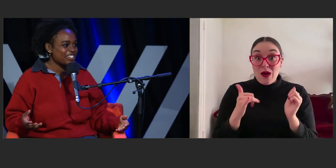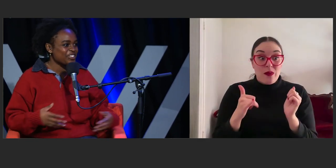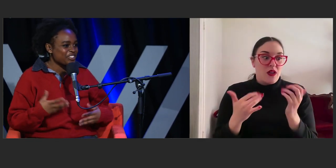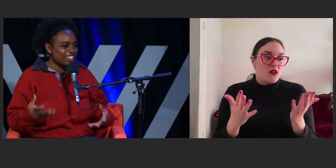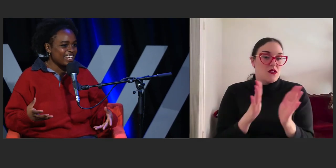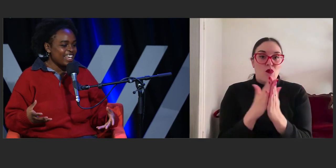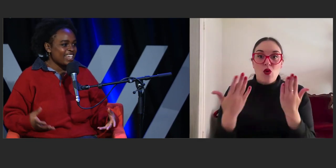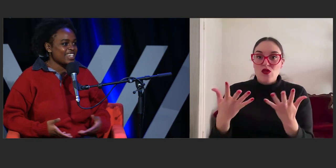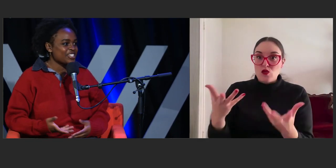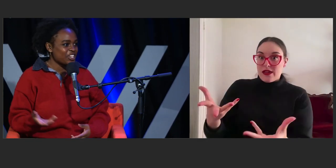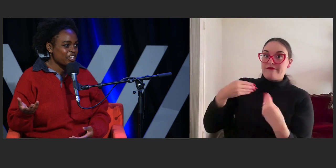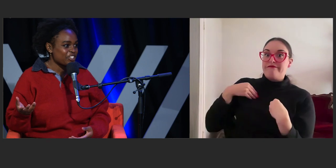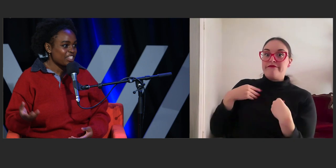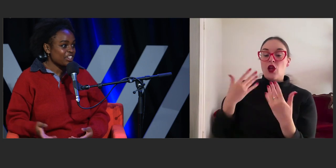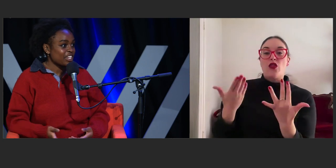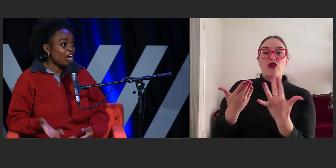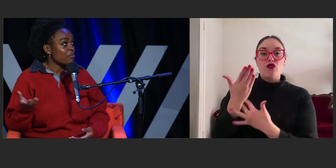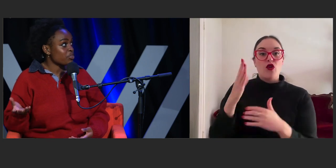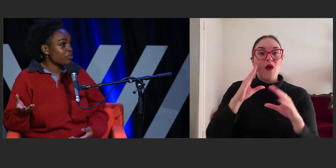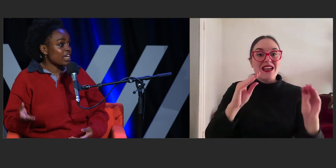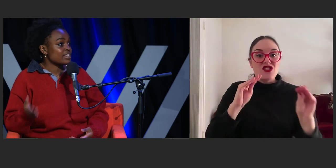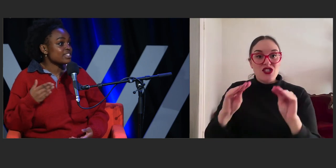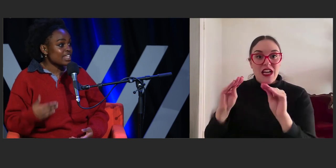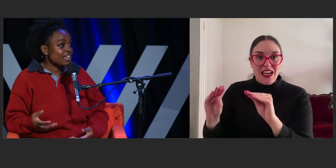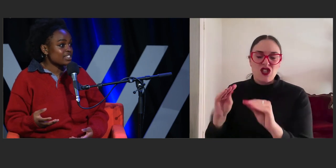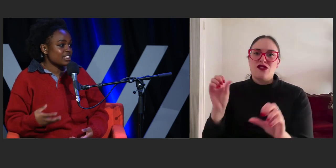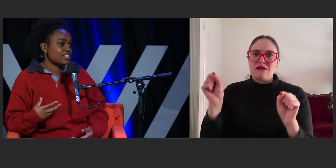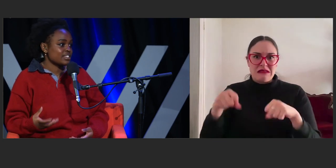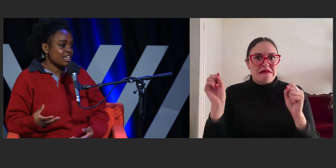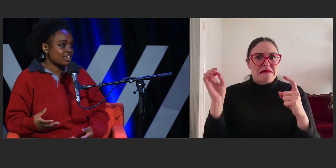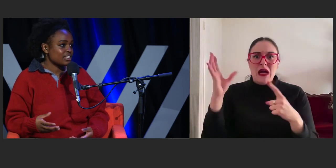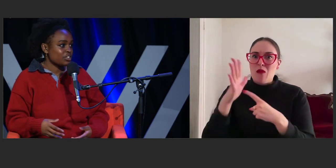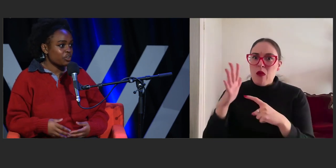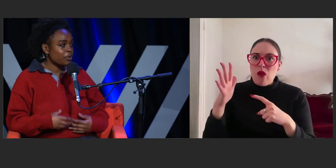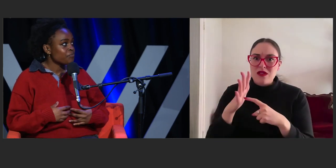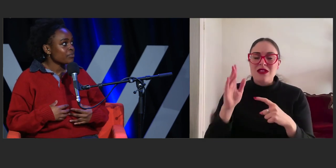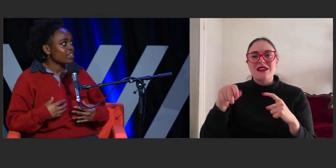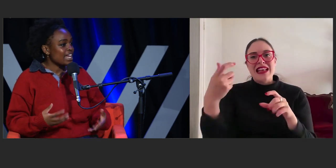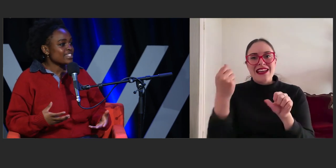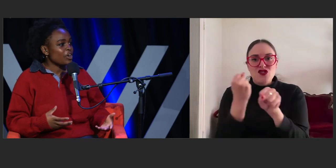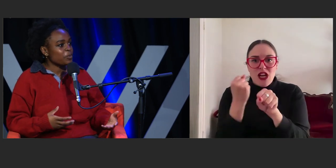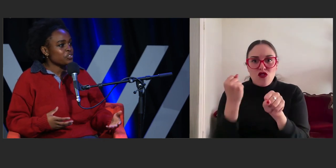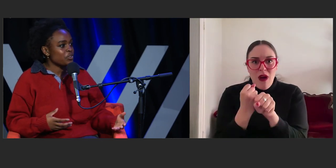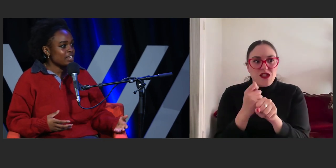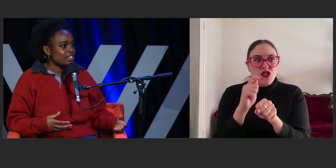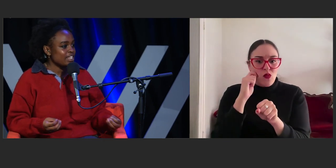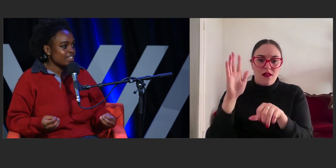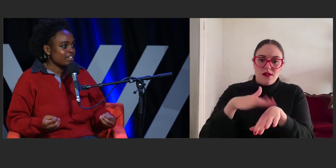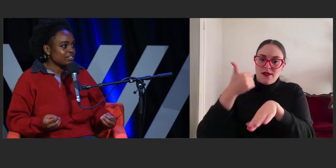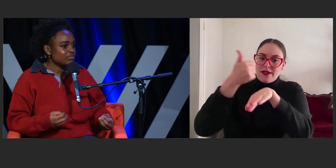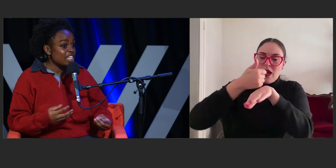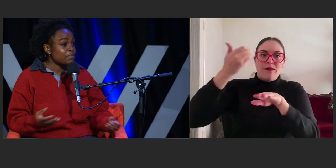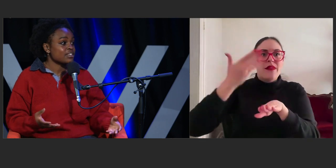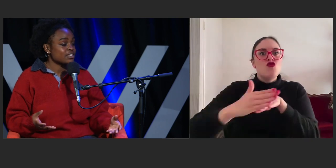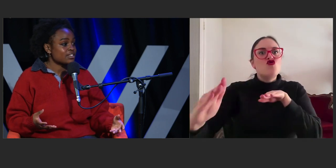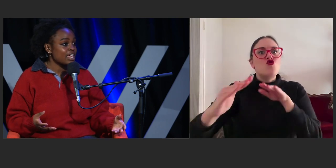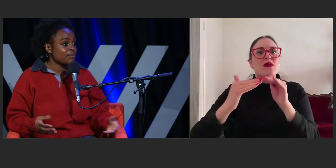children of the next generation that are gonna come through and set these standards, that's our opportunity to either keep things the same